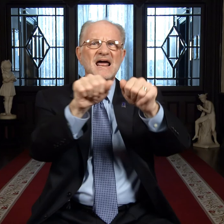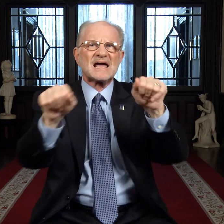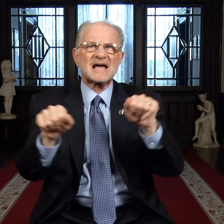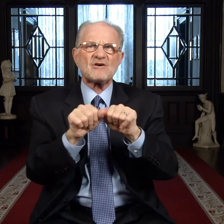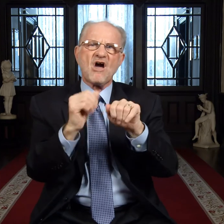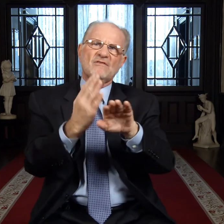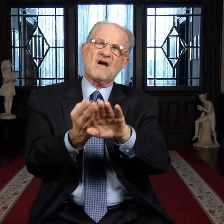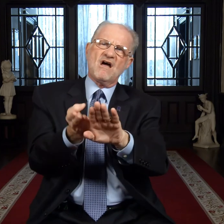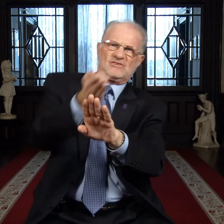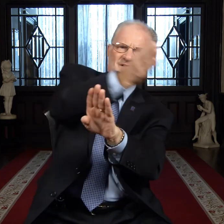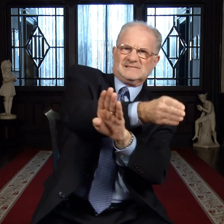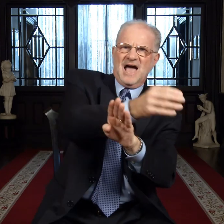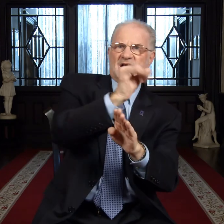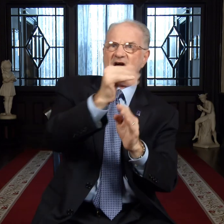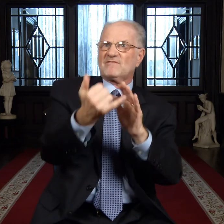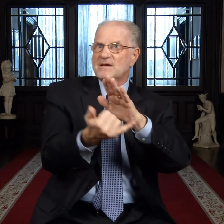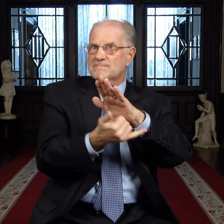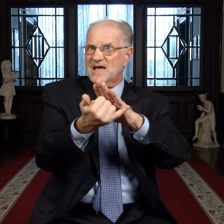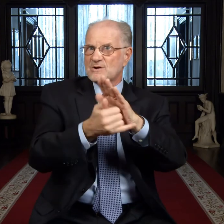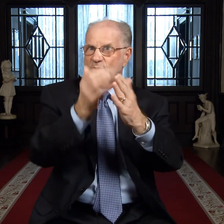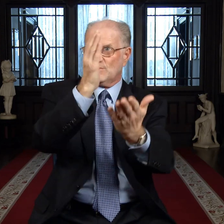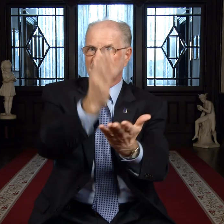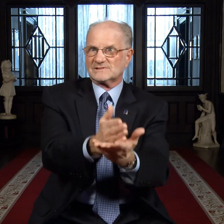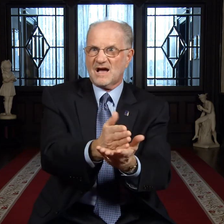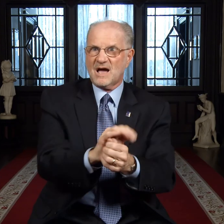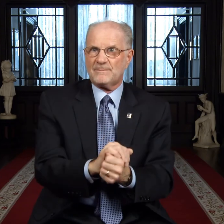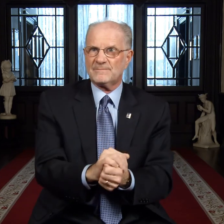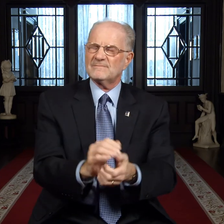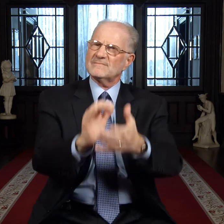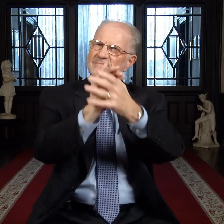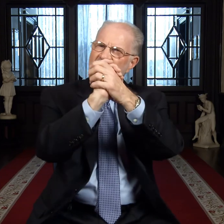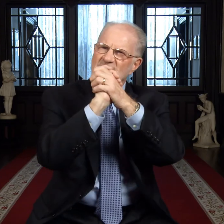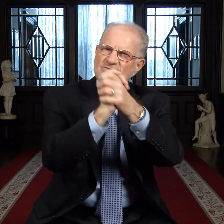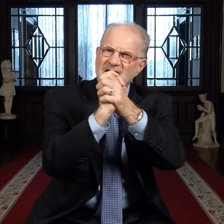an area on the other side of the metro stop.